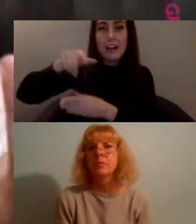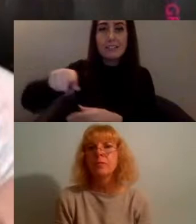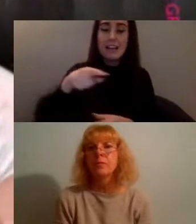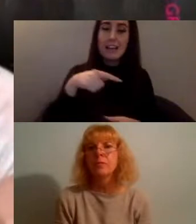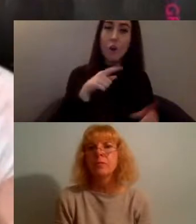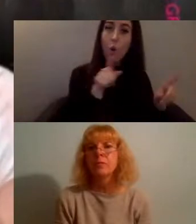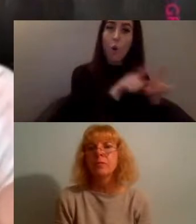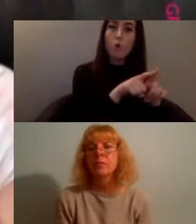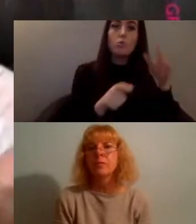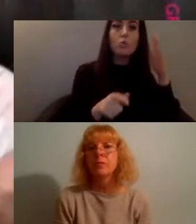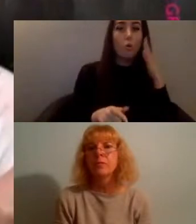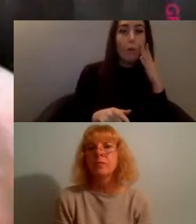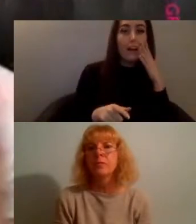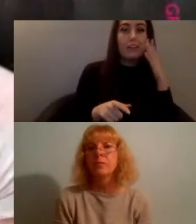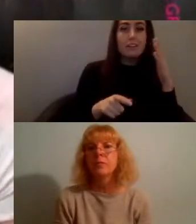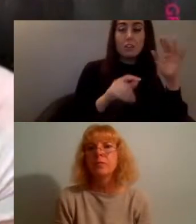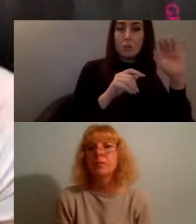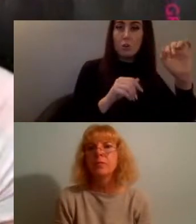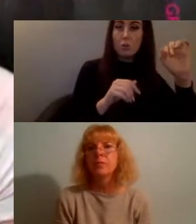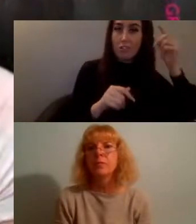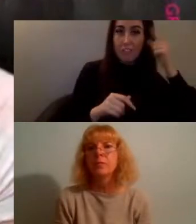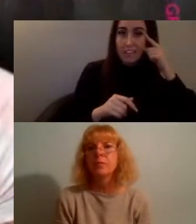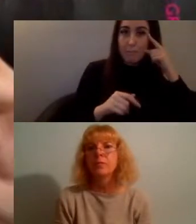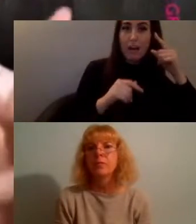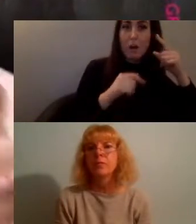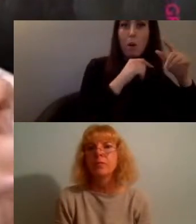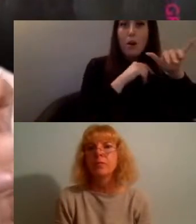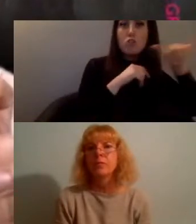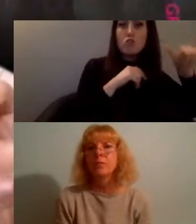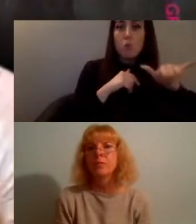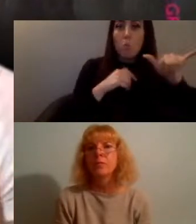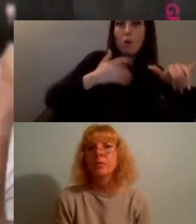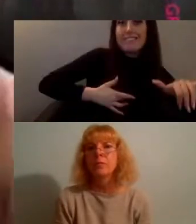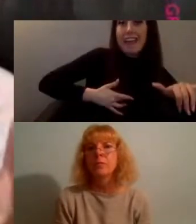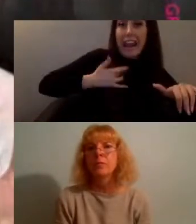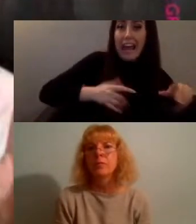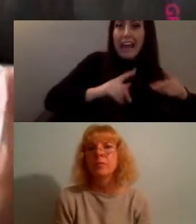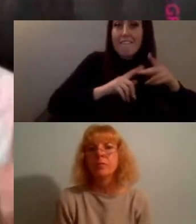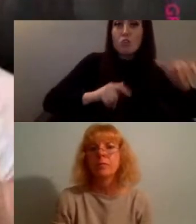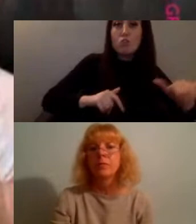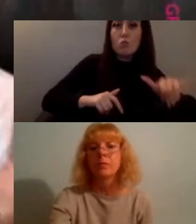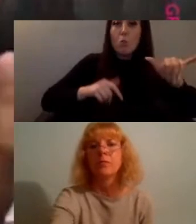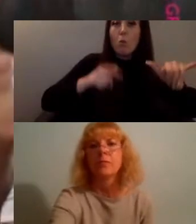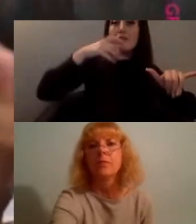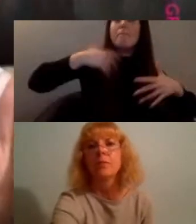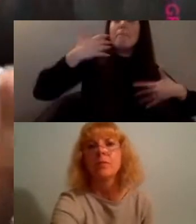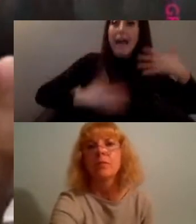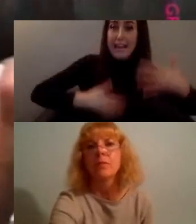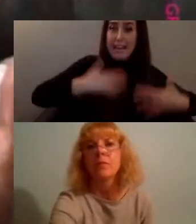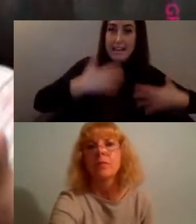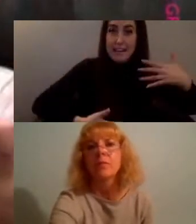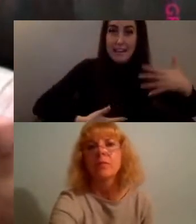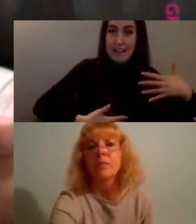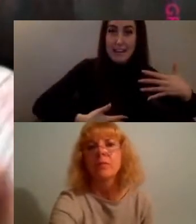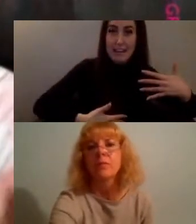pain is one the centre of the conversation and then two presented presented as content